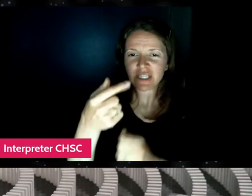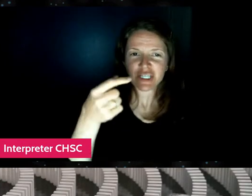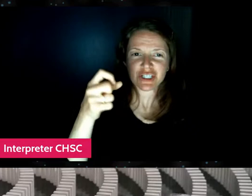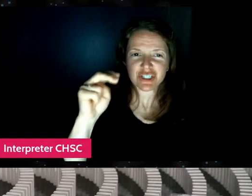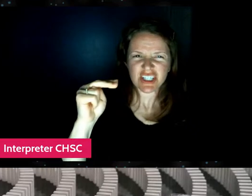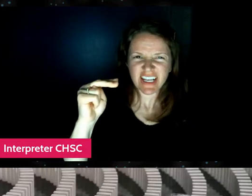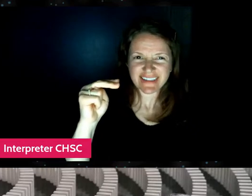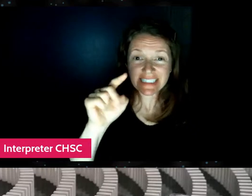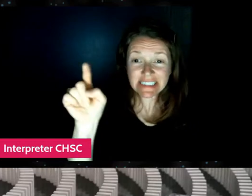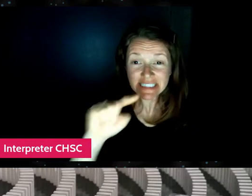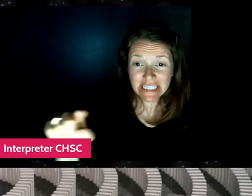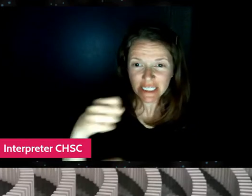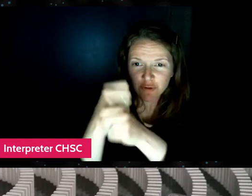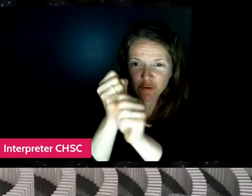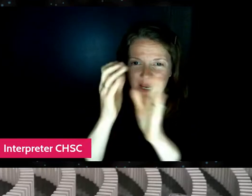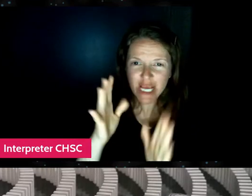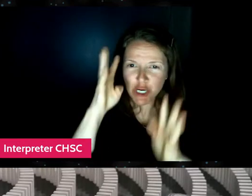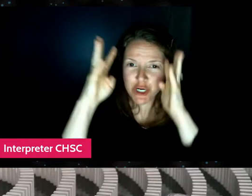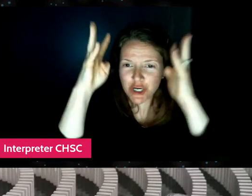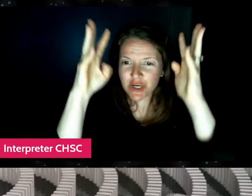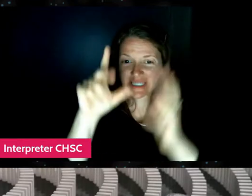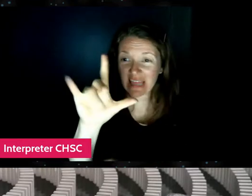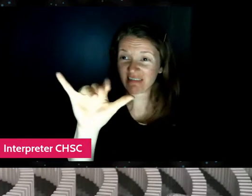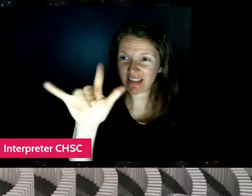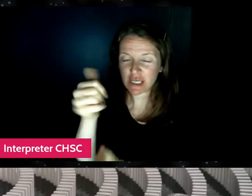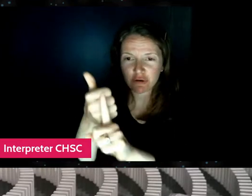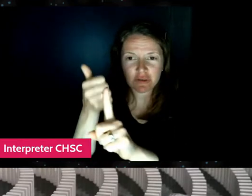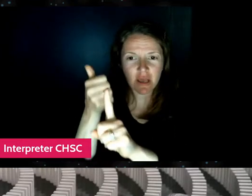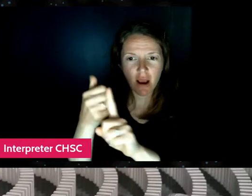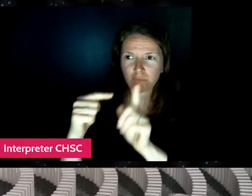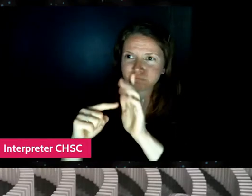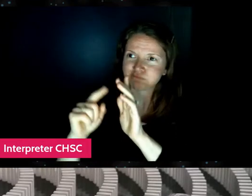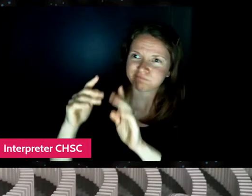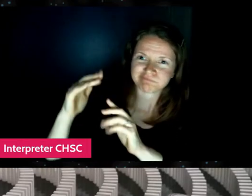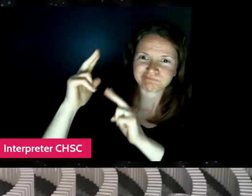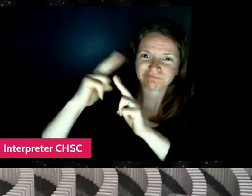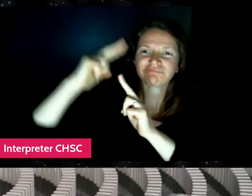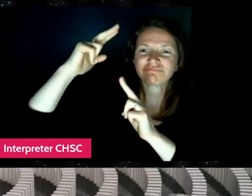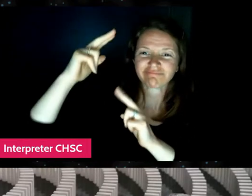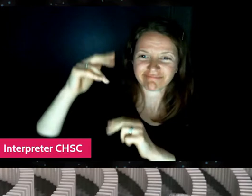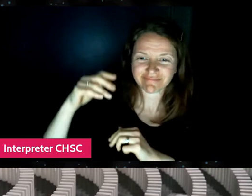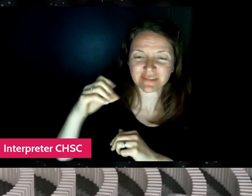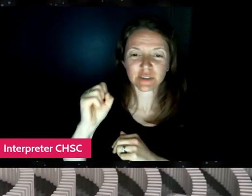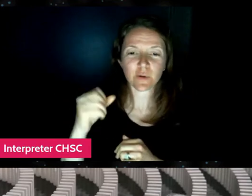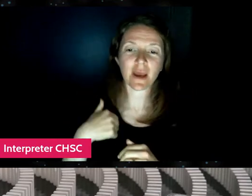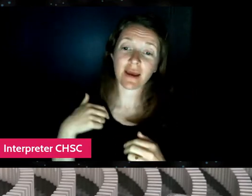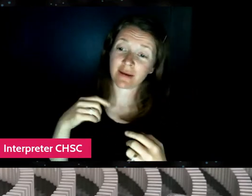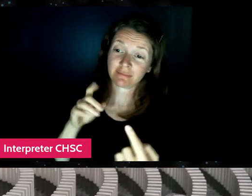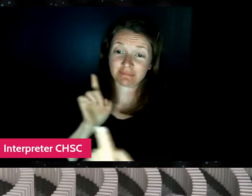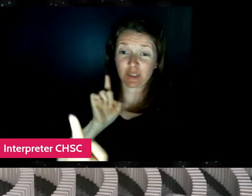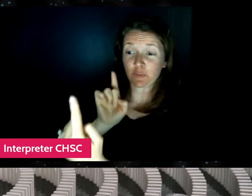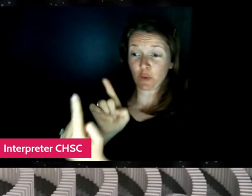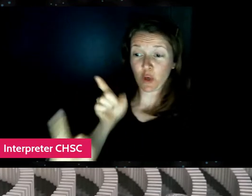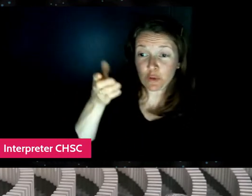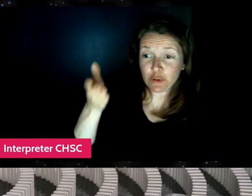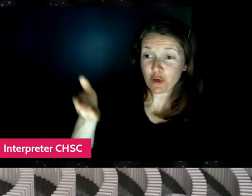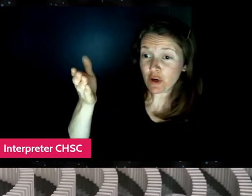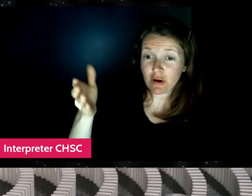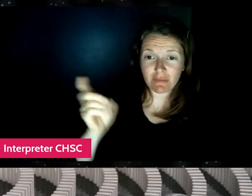and how Lily is so much at the forefront of that. So I approached her pretty much cold calling her,